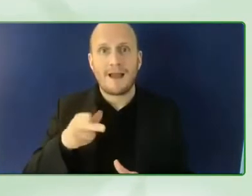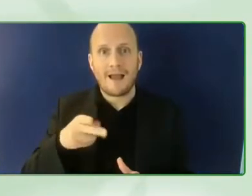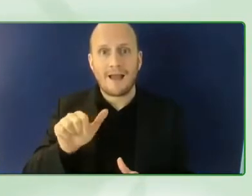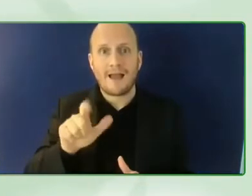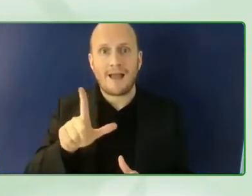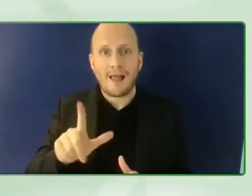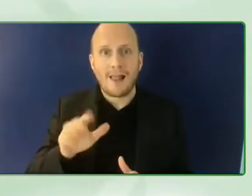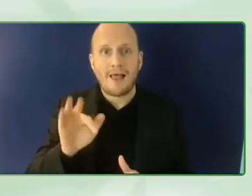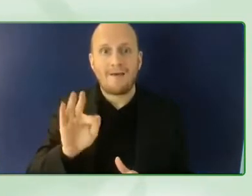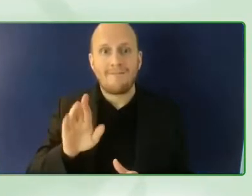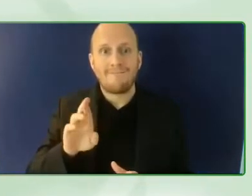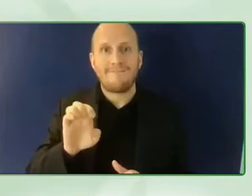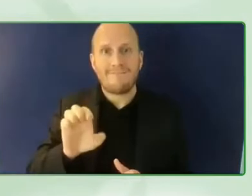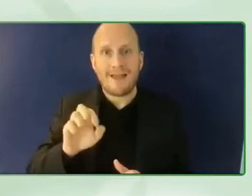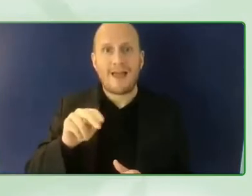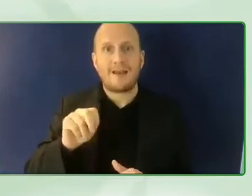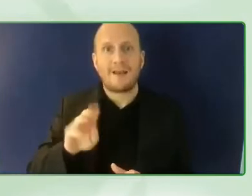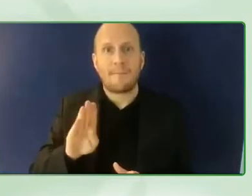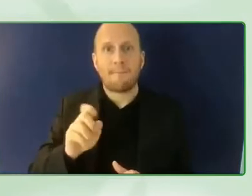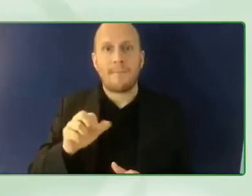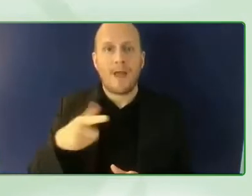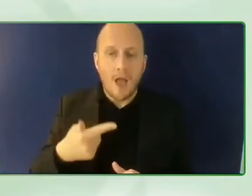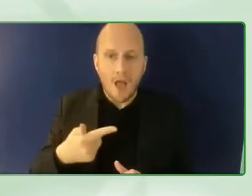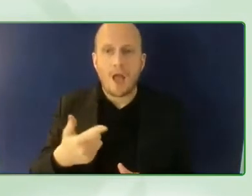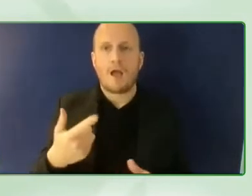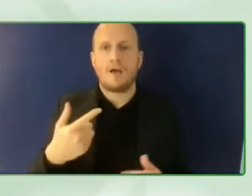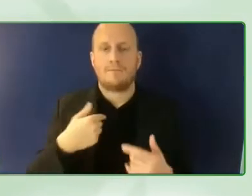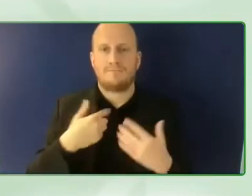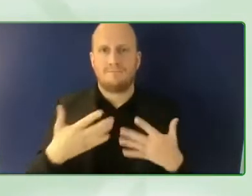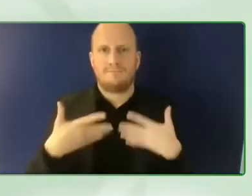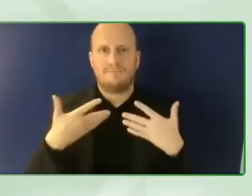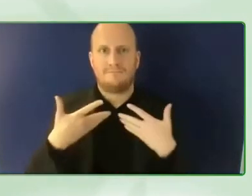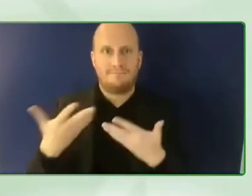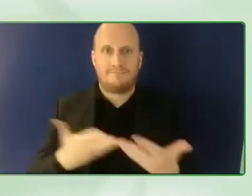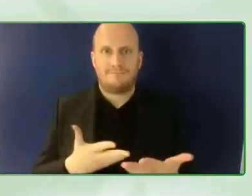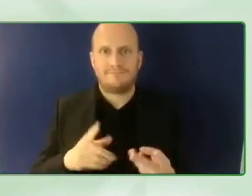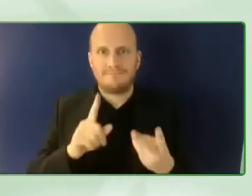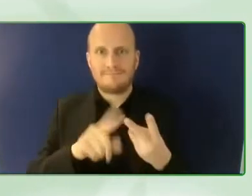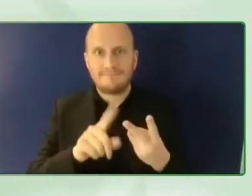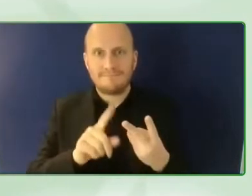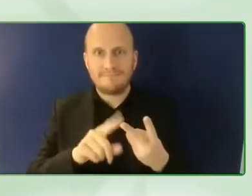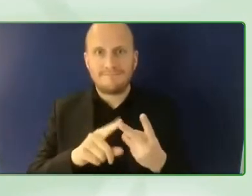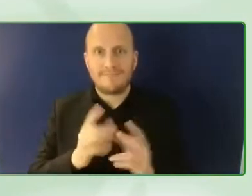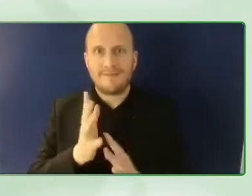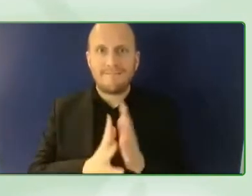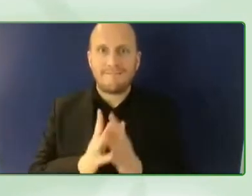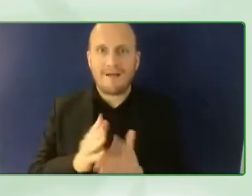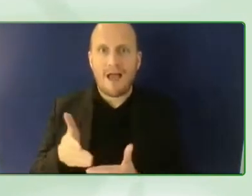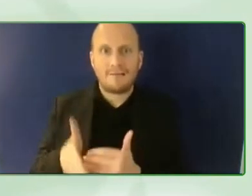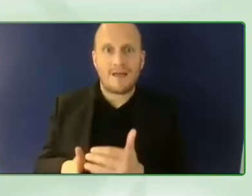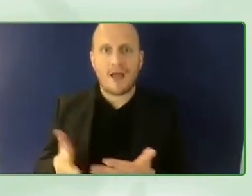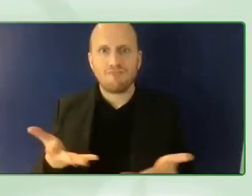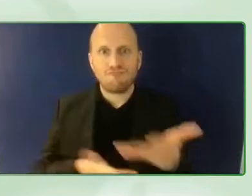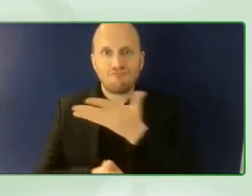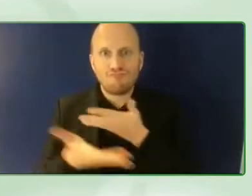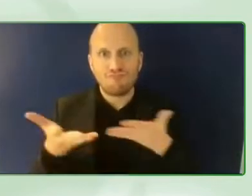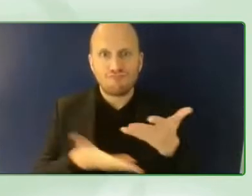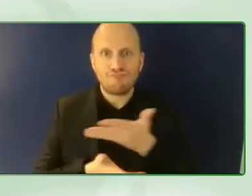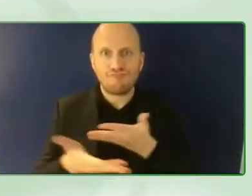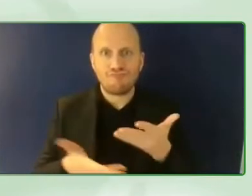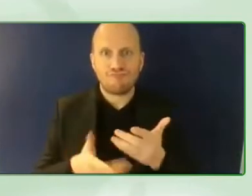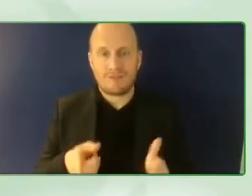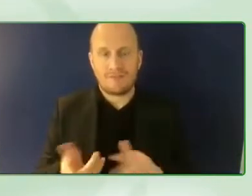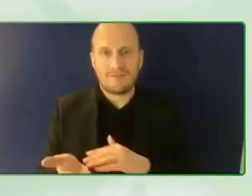proud and happy to host the second fireside talk this morning and i'm even more glad that i have